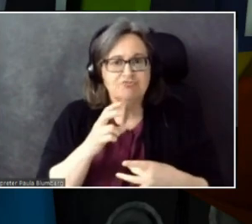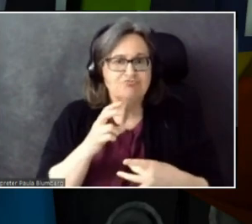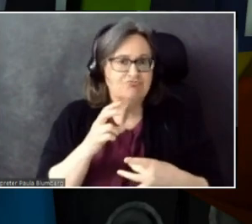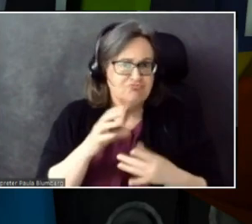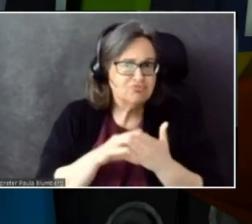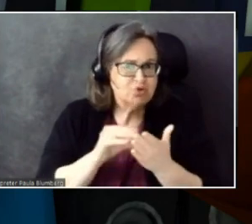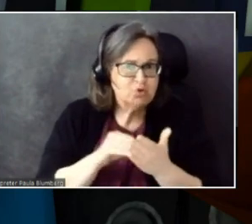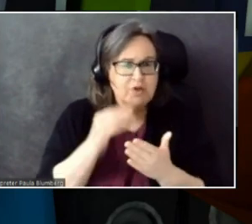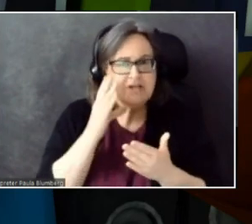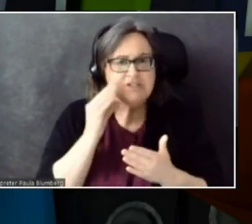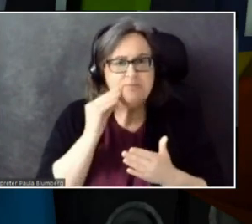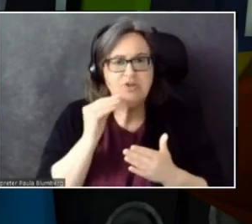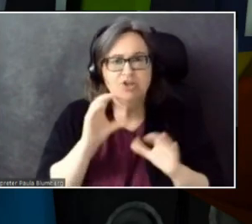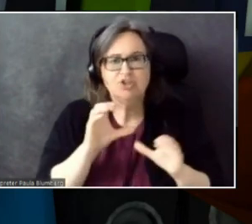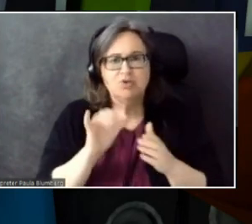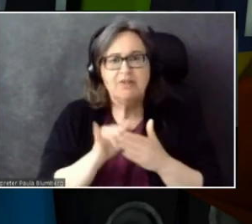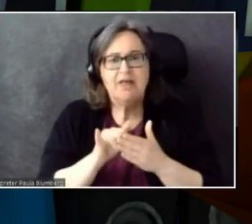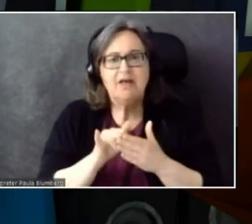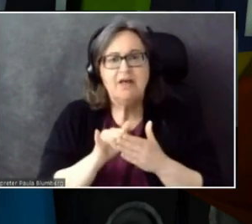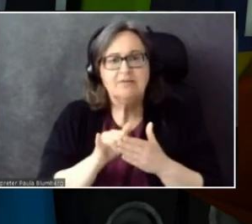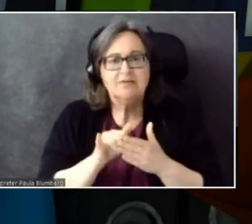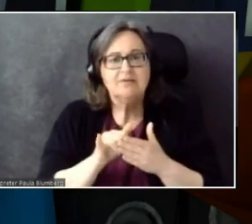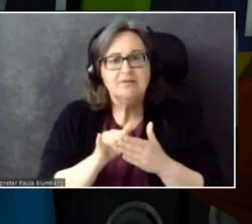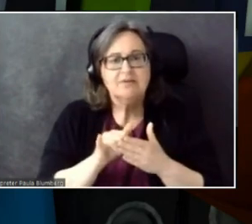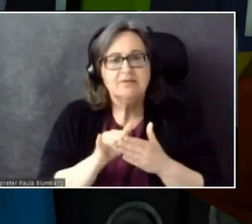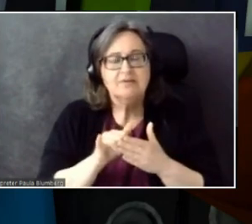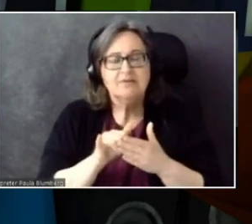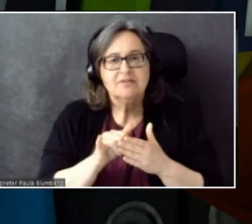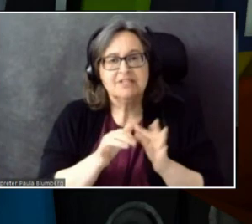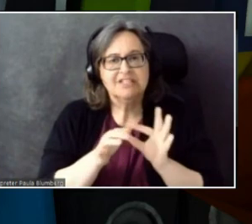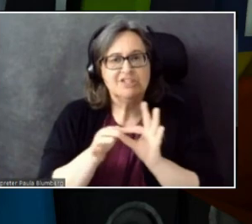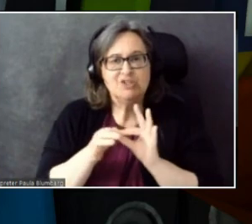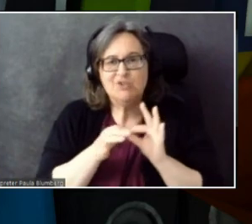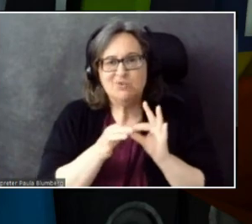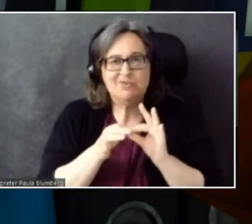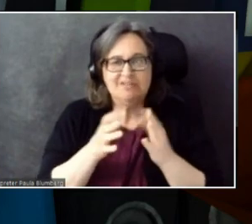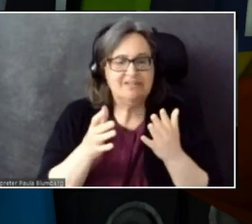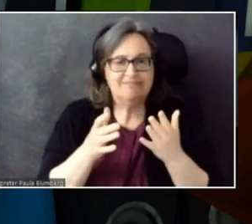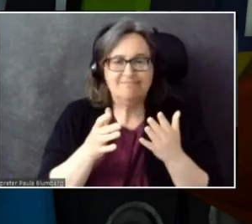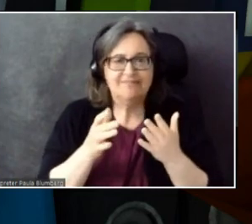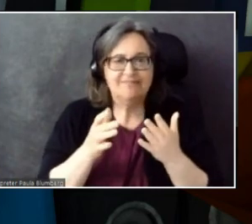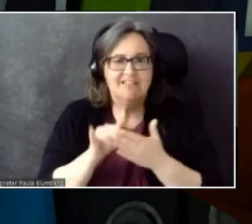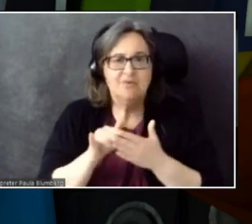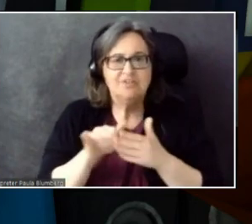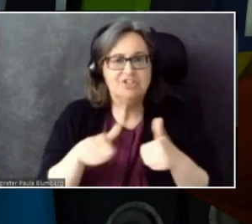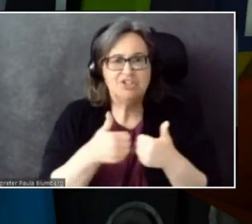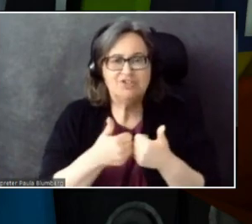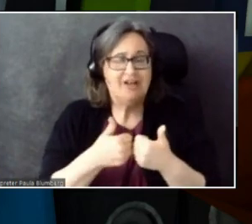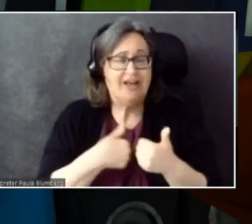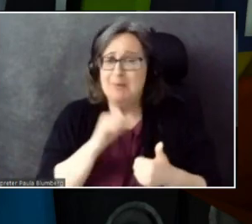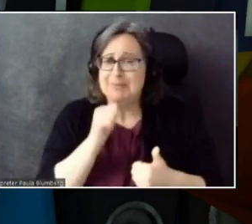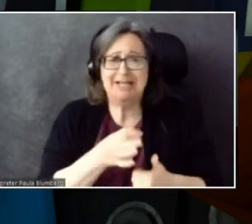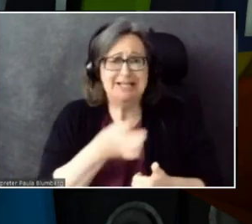It was challenging. I don't think I'm an expert, by any stretch of the imagination.